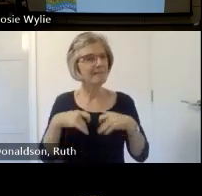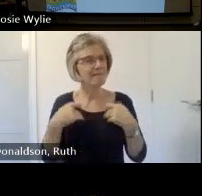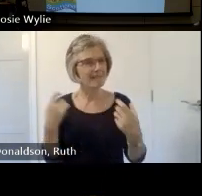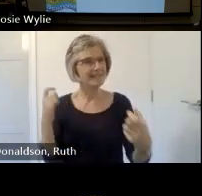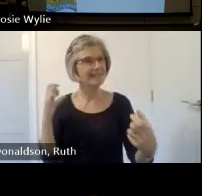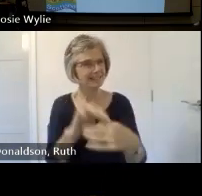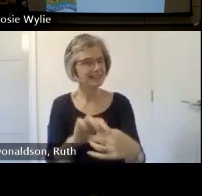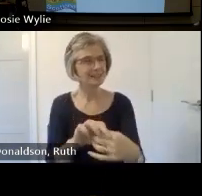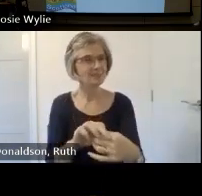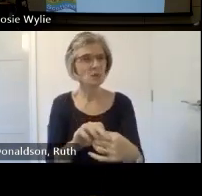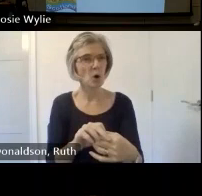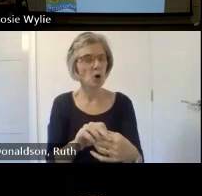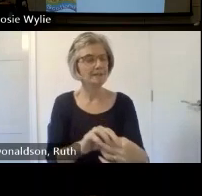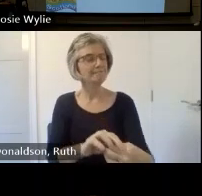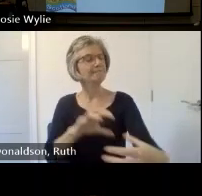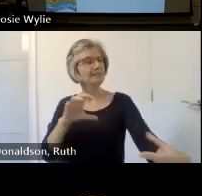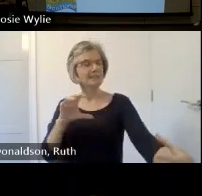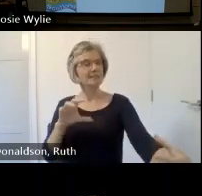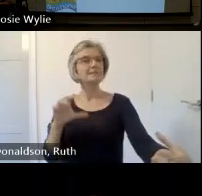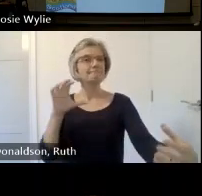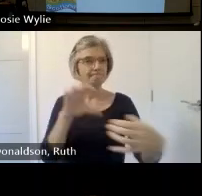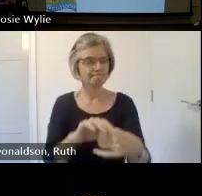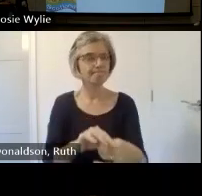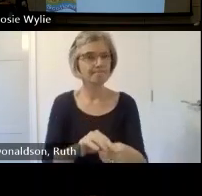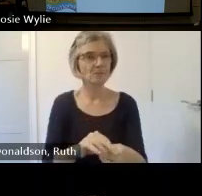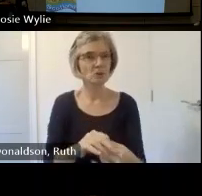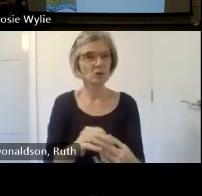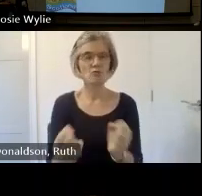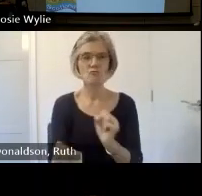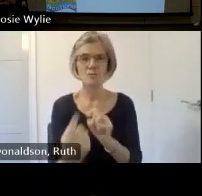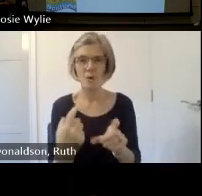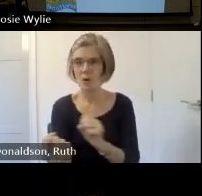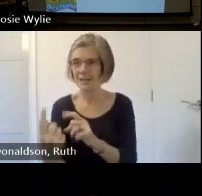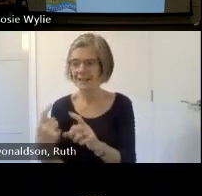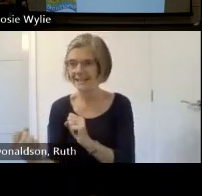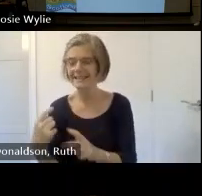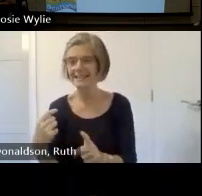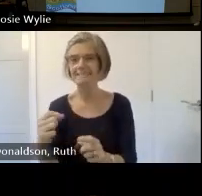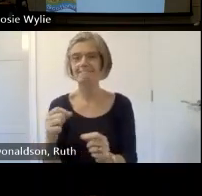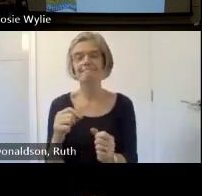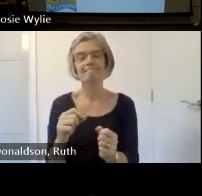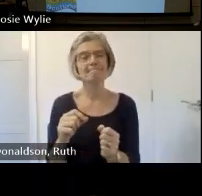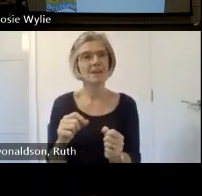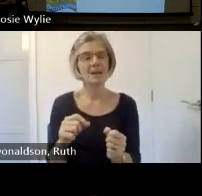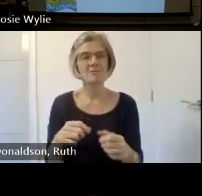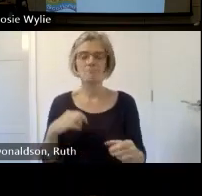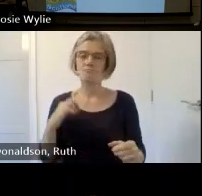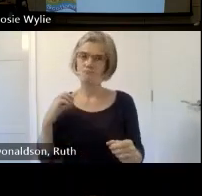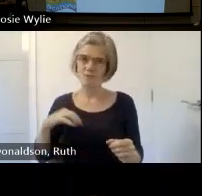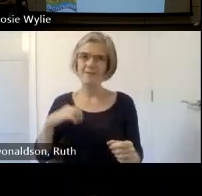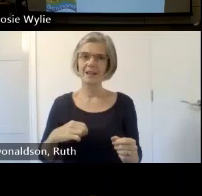see this responses again it's a lovely thing to be in a privileged opportunity to do next slide